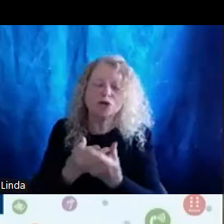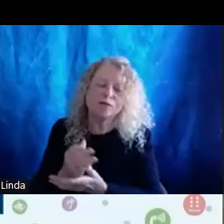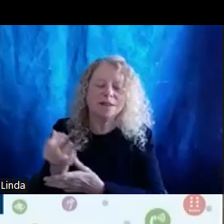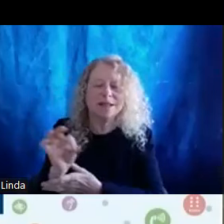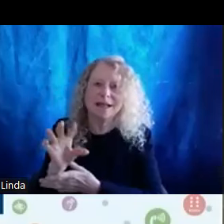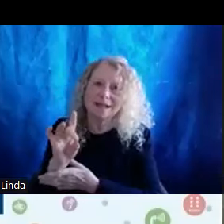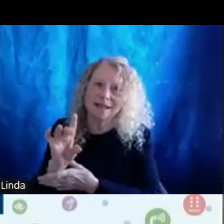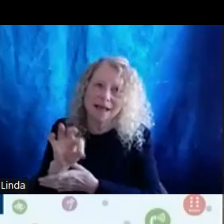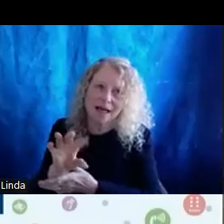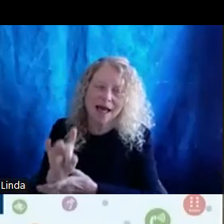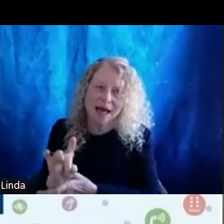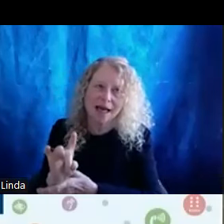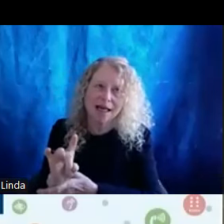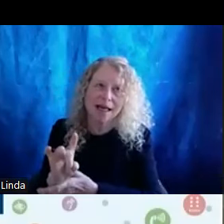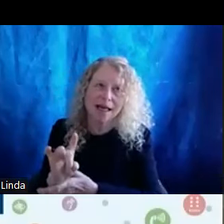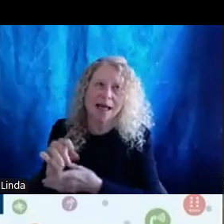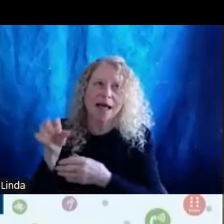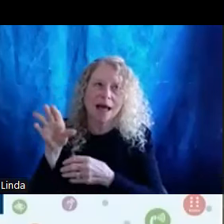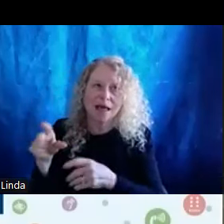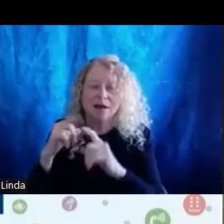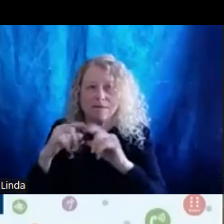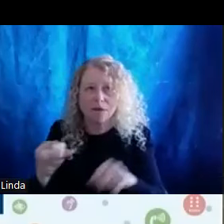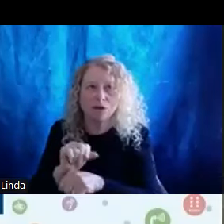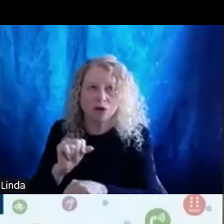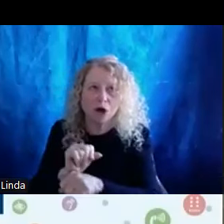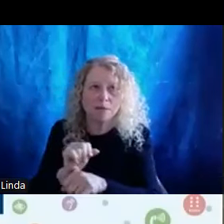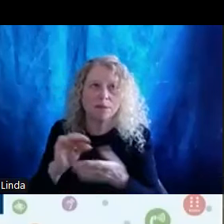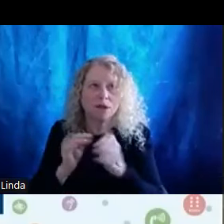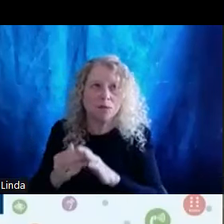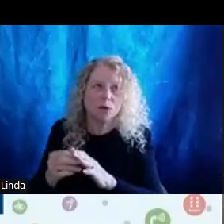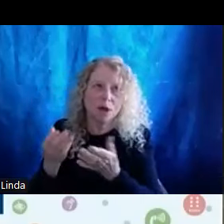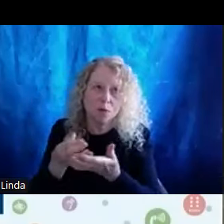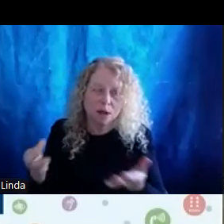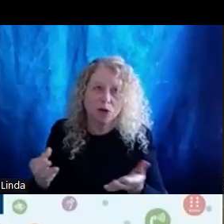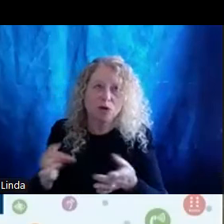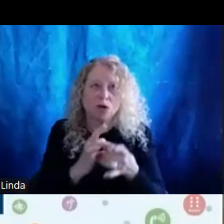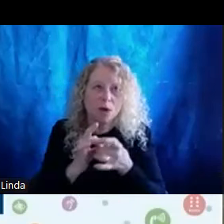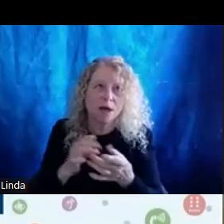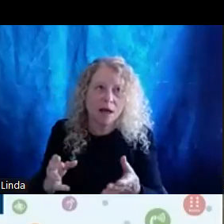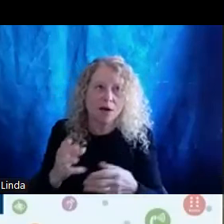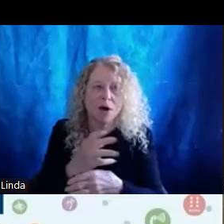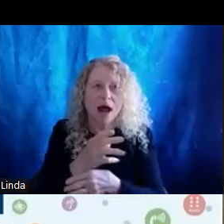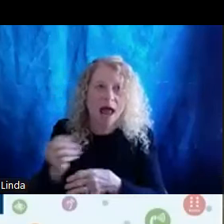including the Community Resource Coordinator and the Criminal Justice Information Services Administrator in